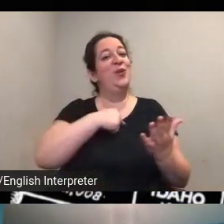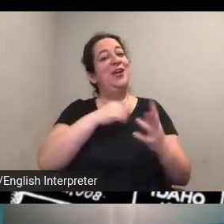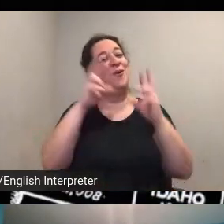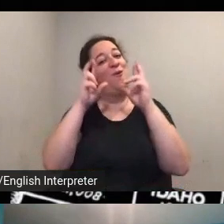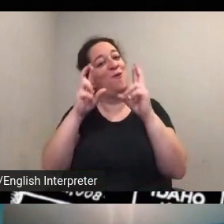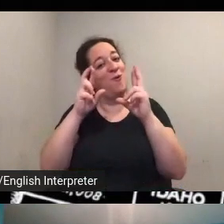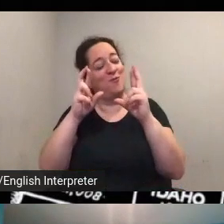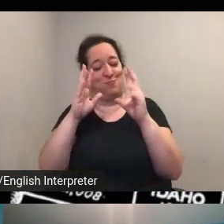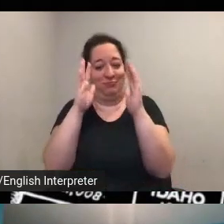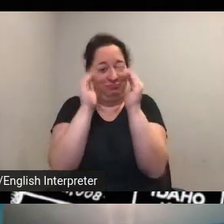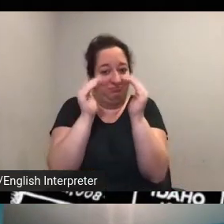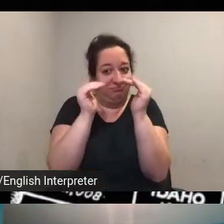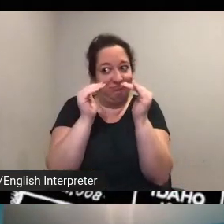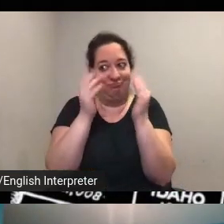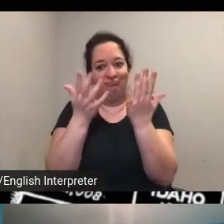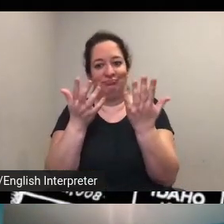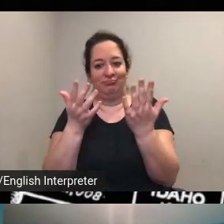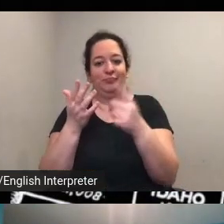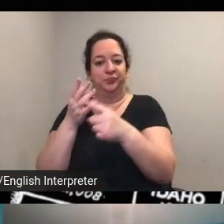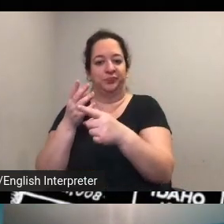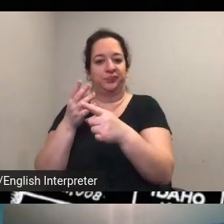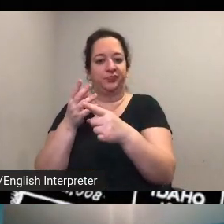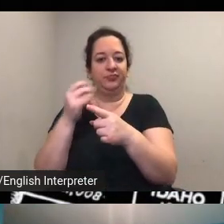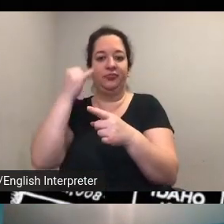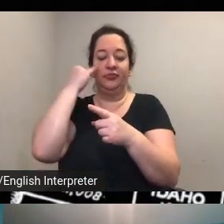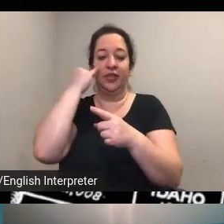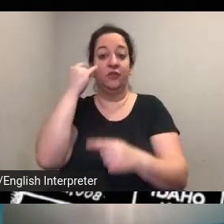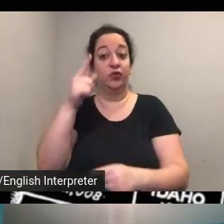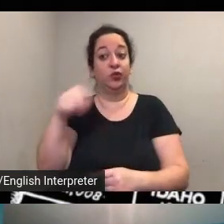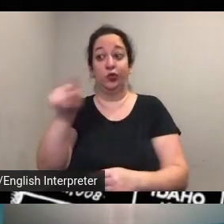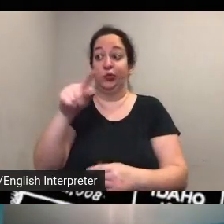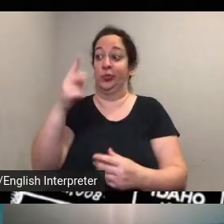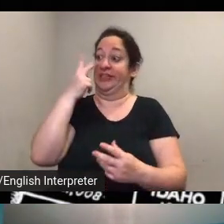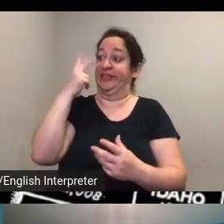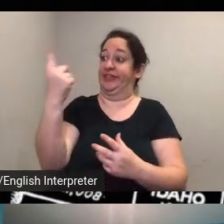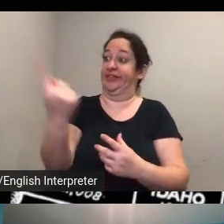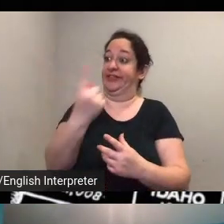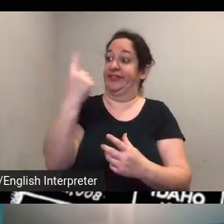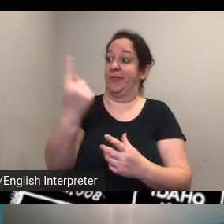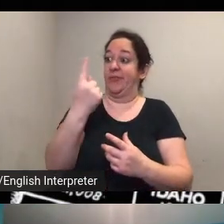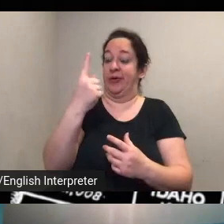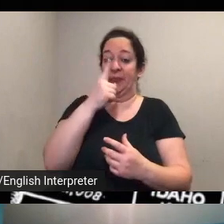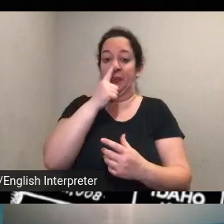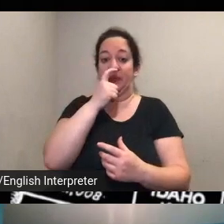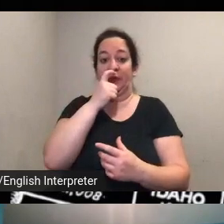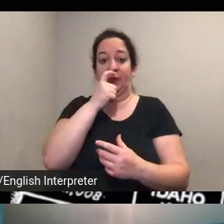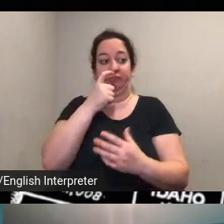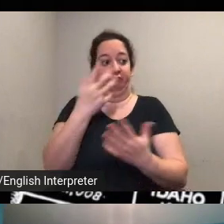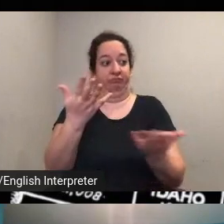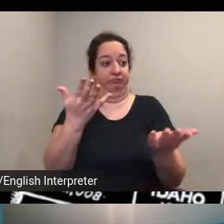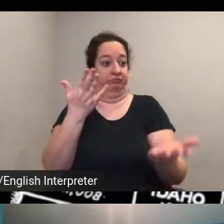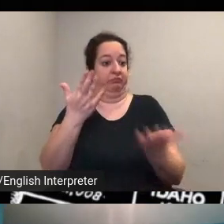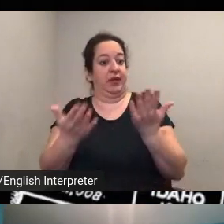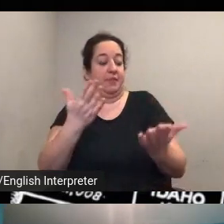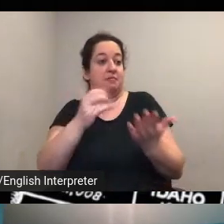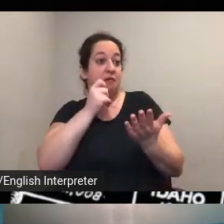um you know if you see someone um that isn't um being